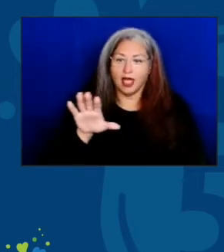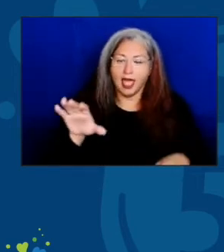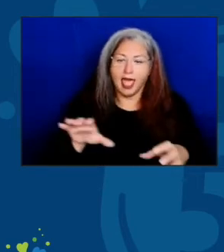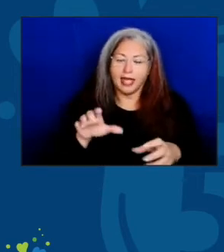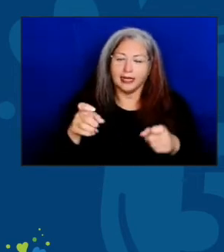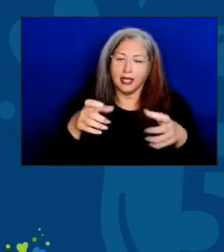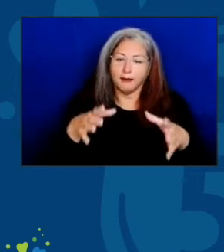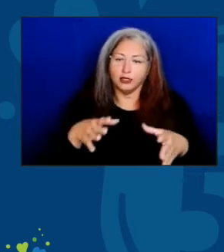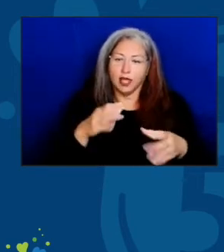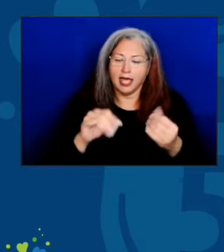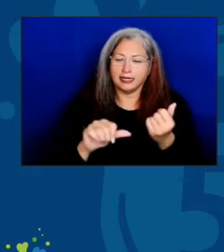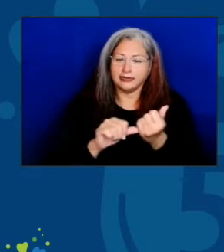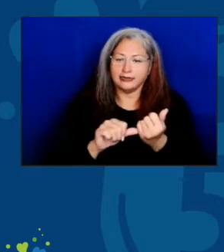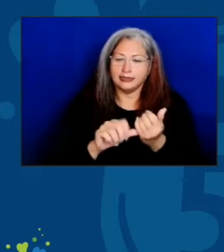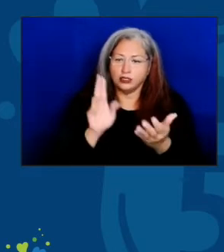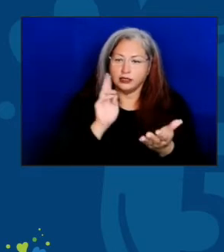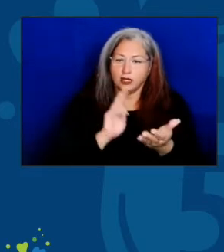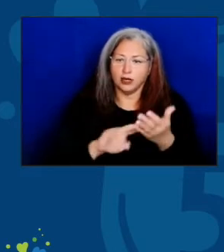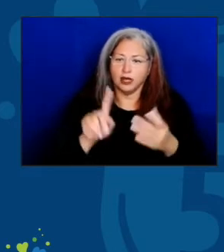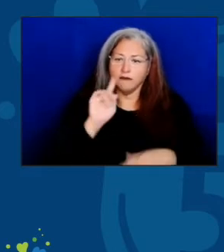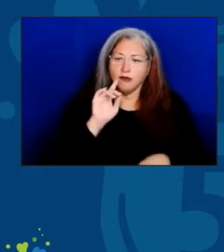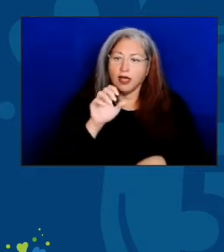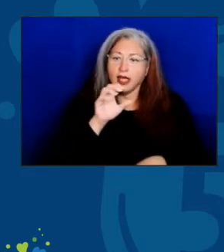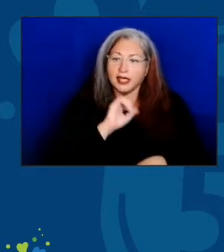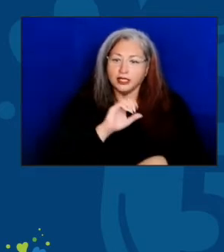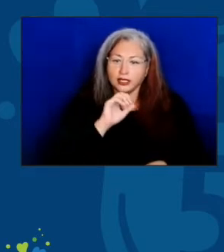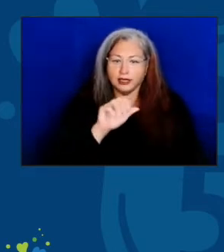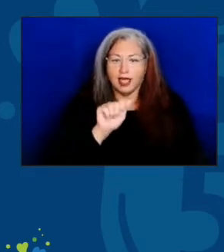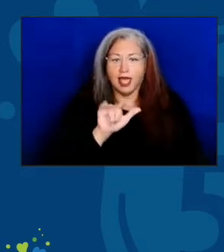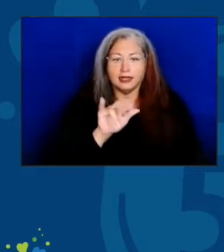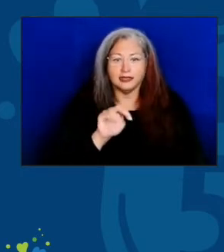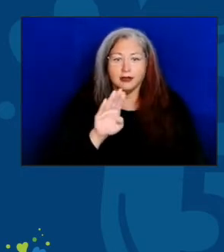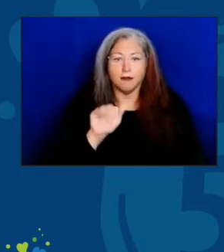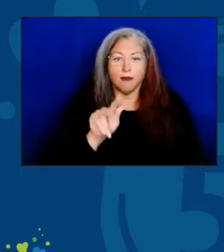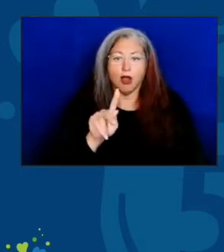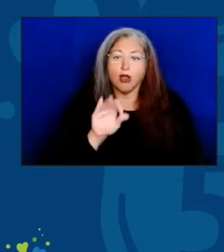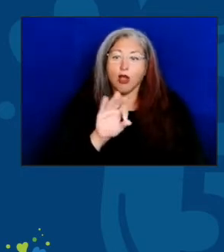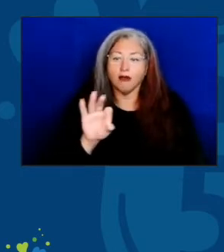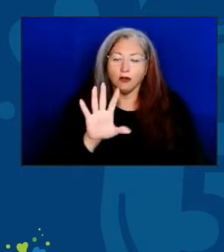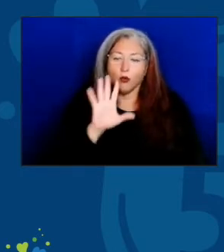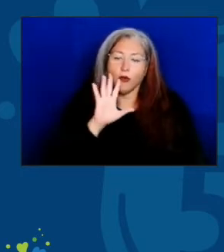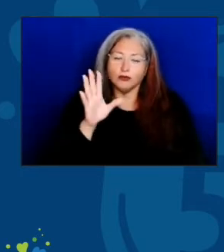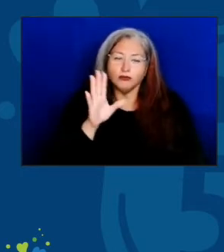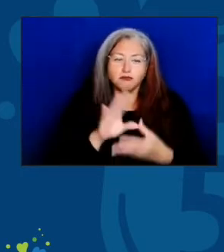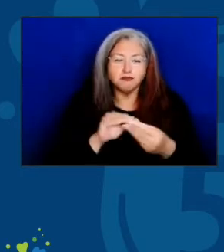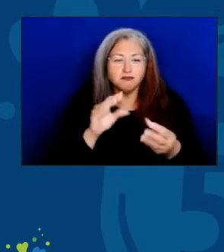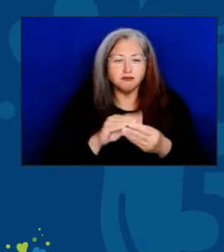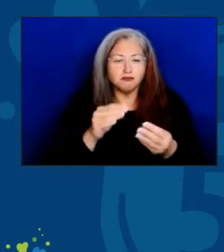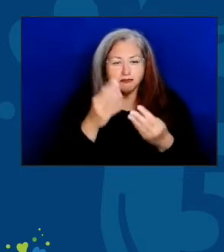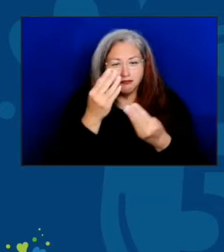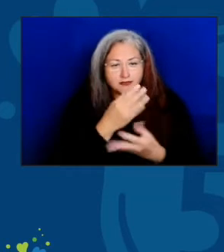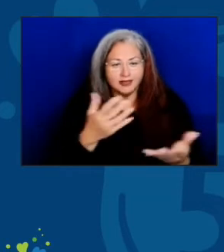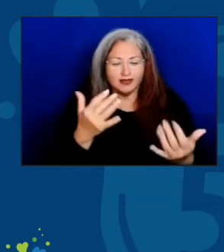and Assistant Secretary for Aging, Alison Barkoff, to share a few words with us on this momentous occasion.